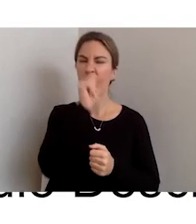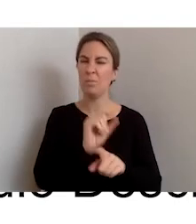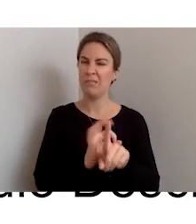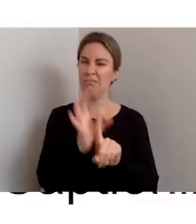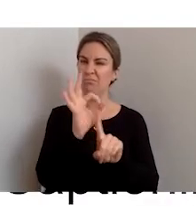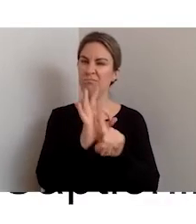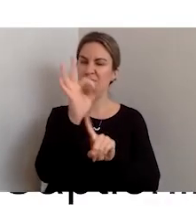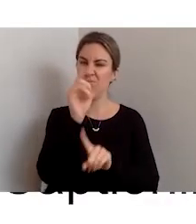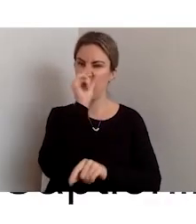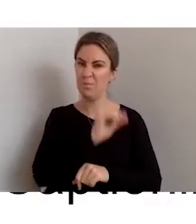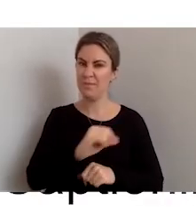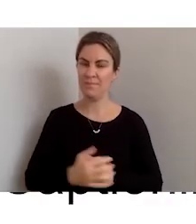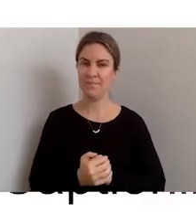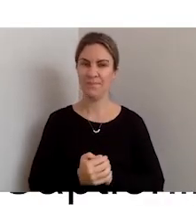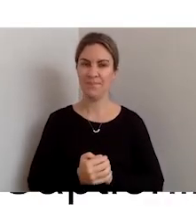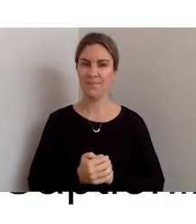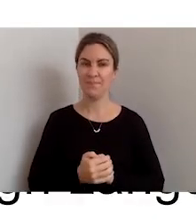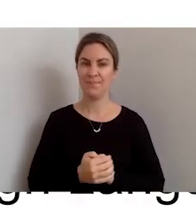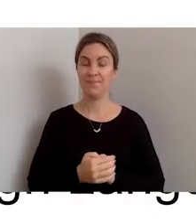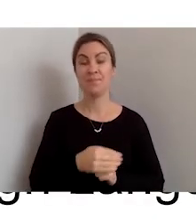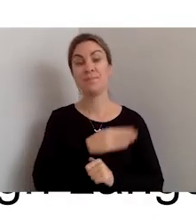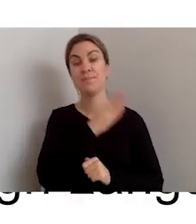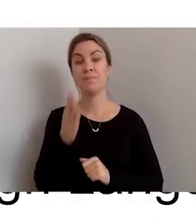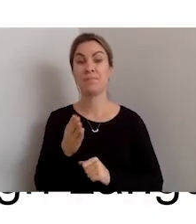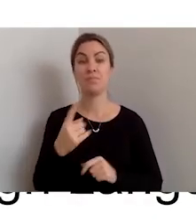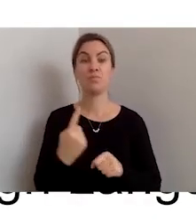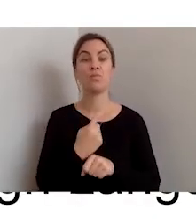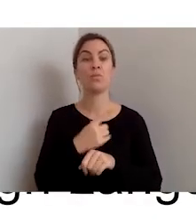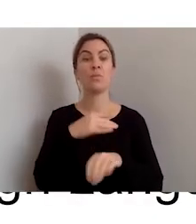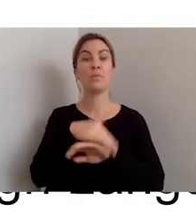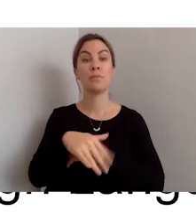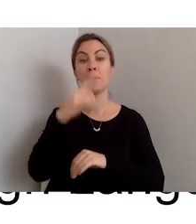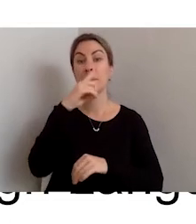When we get to people who are Deaf and